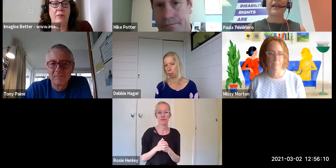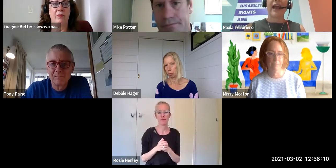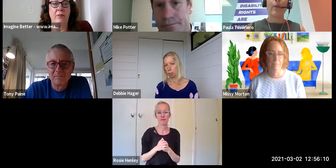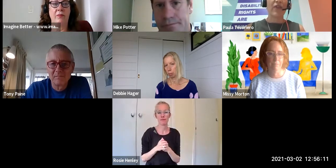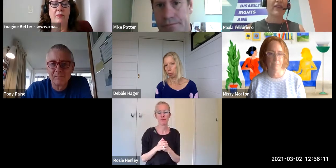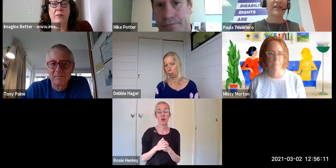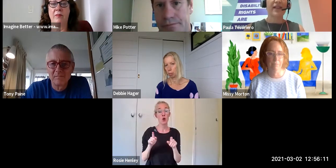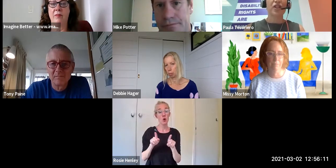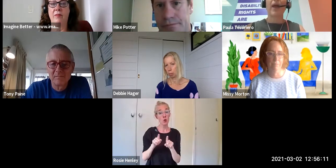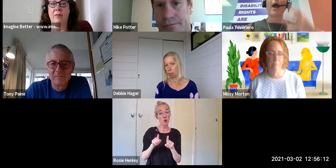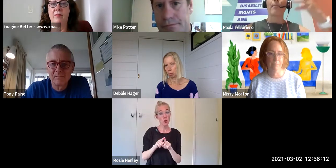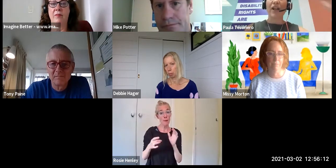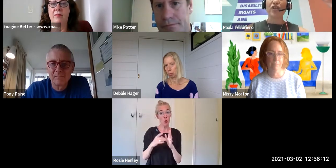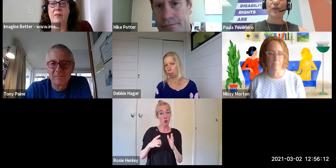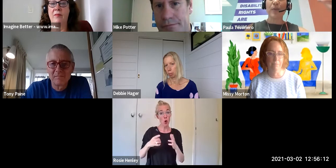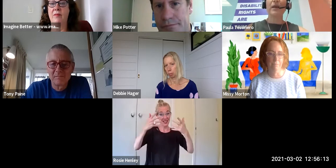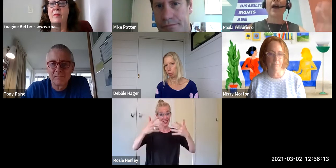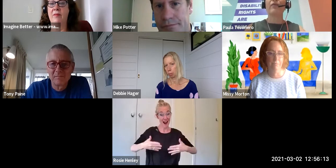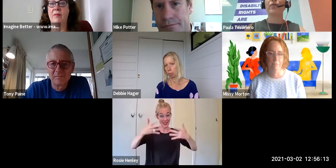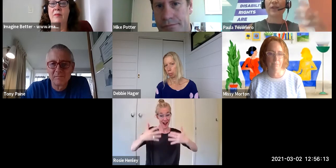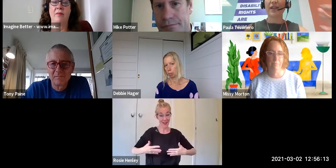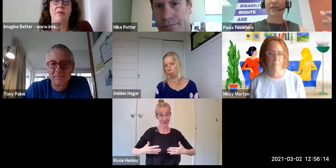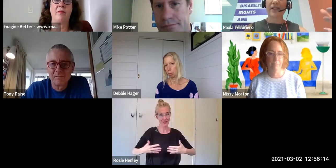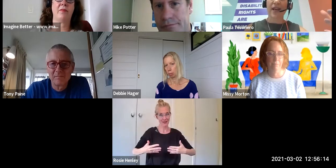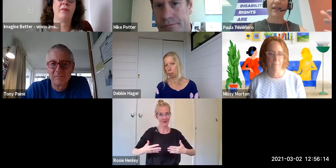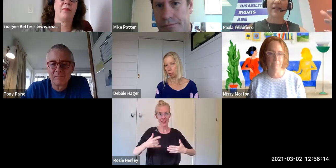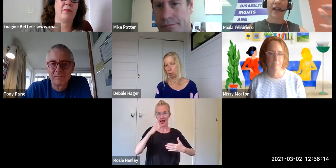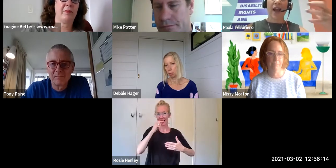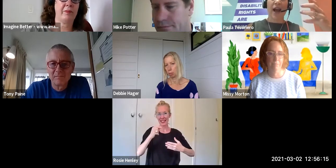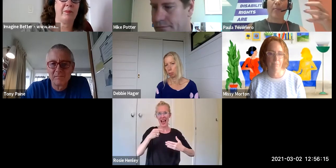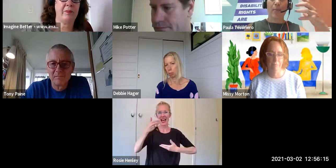And we've had that discussion about how much do you speak about those negative stats but